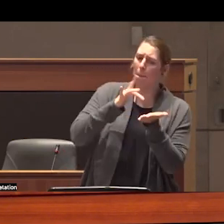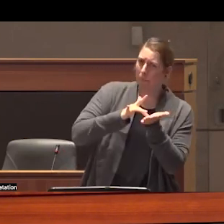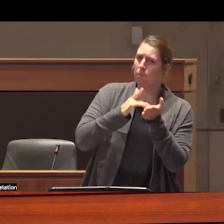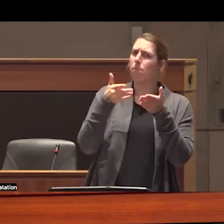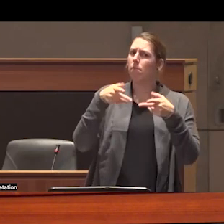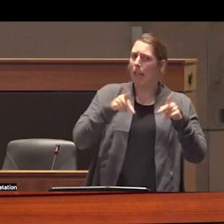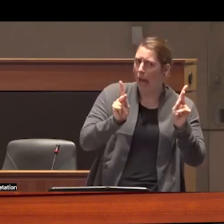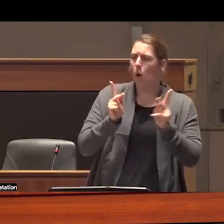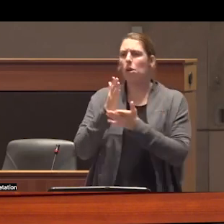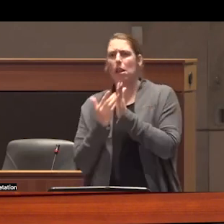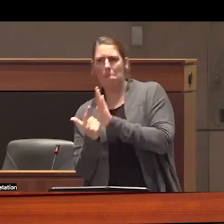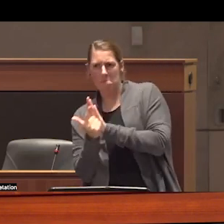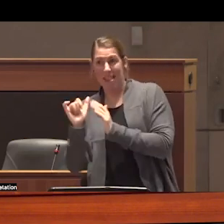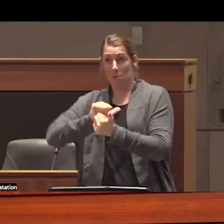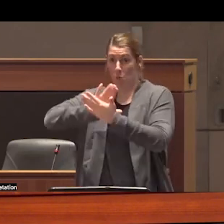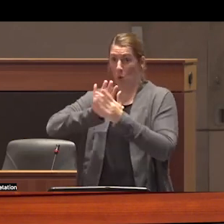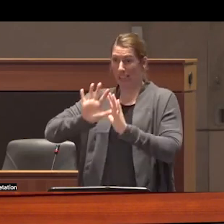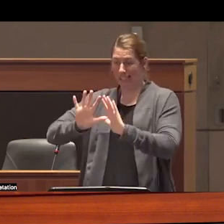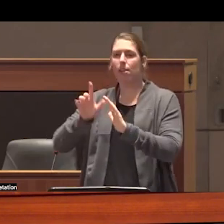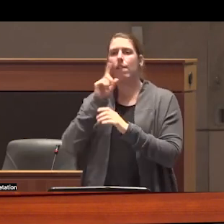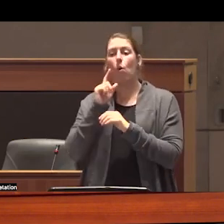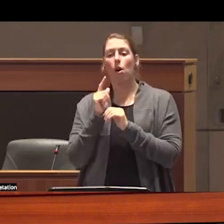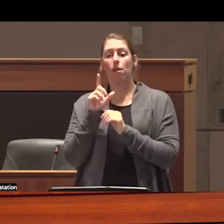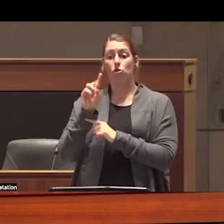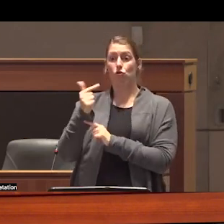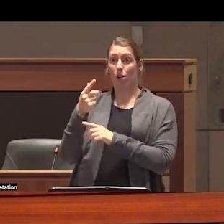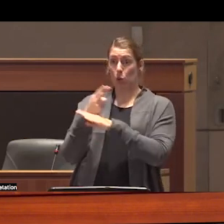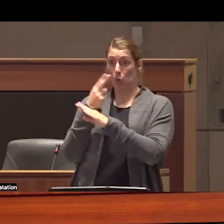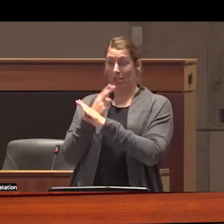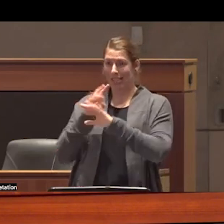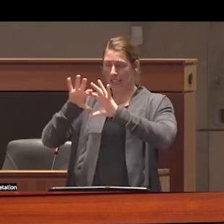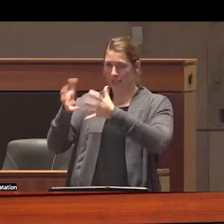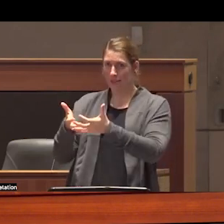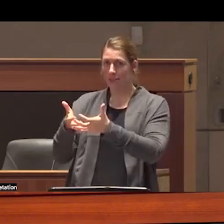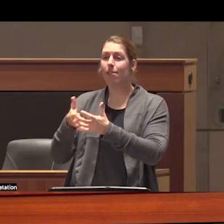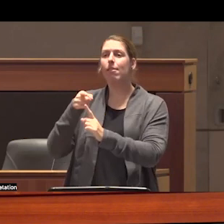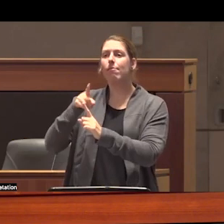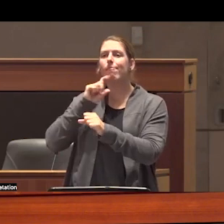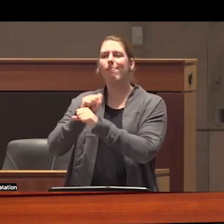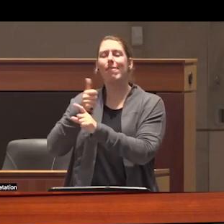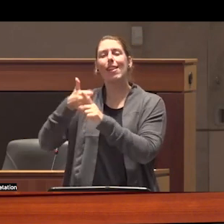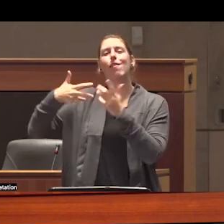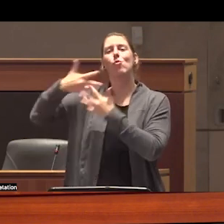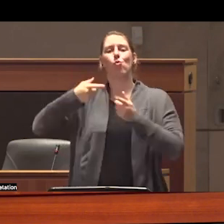health adjacent approaches to illegal drug use nevertheless function as a form of social control